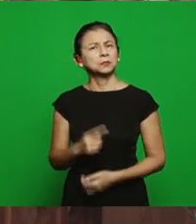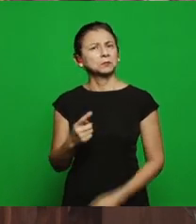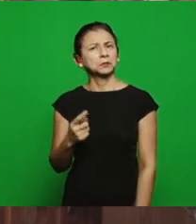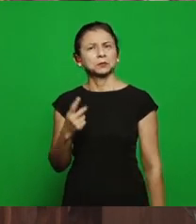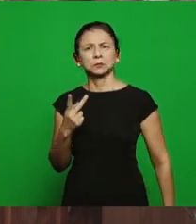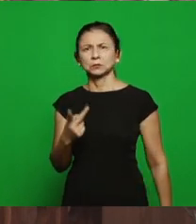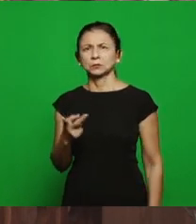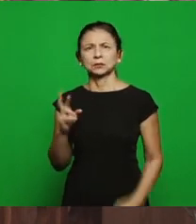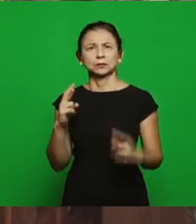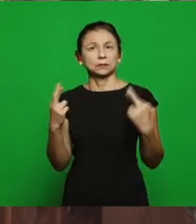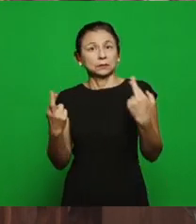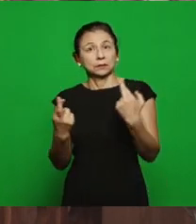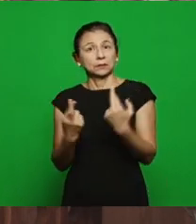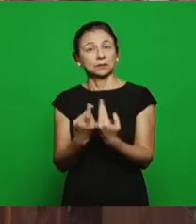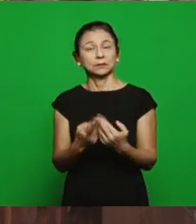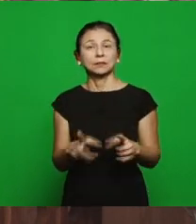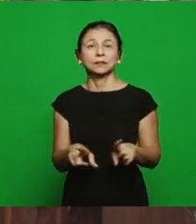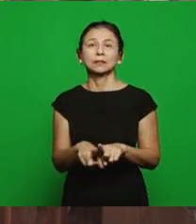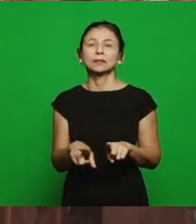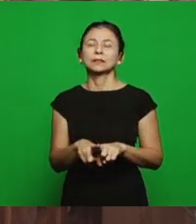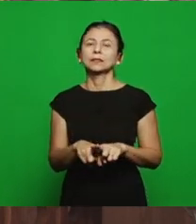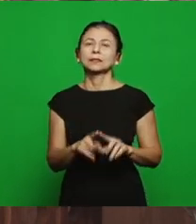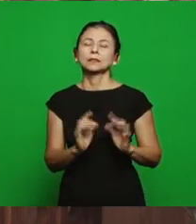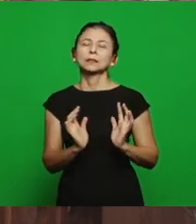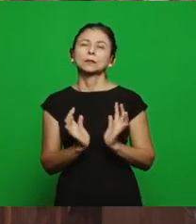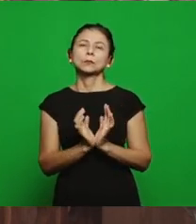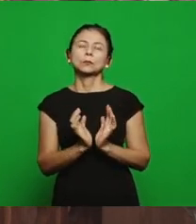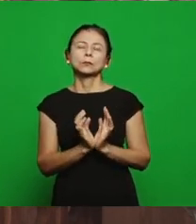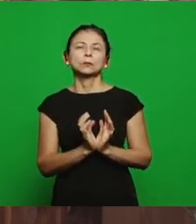even now there is a group of 5 people